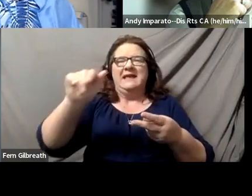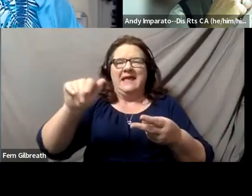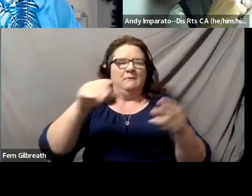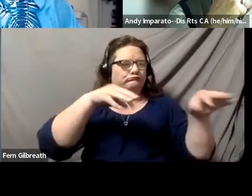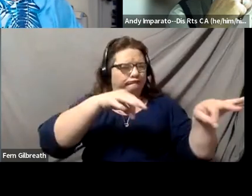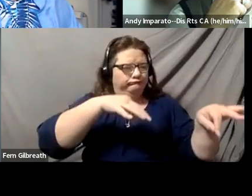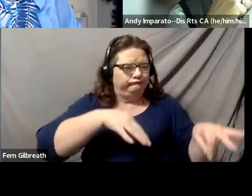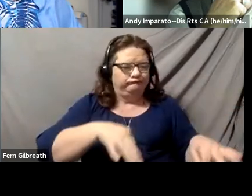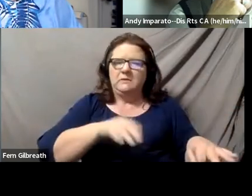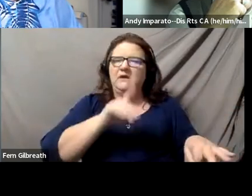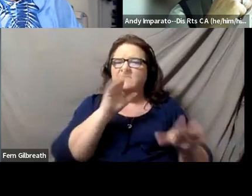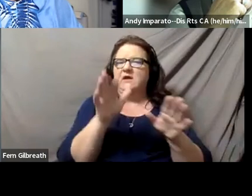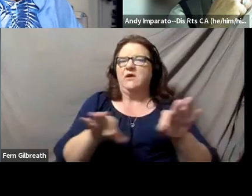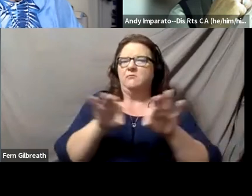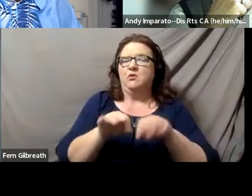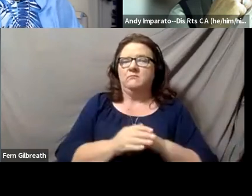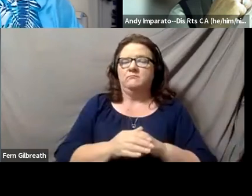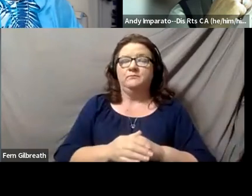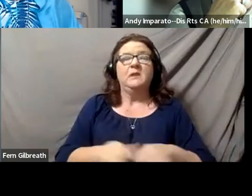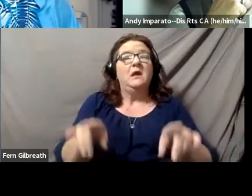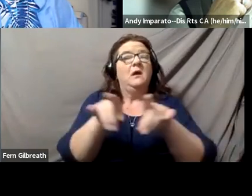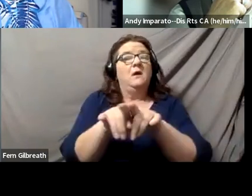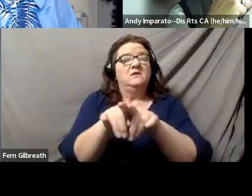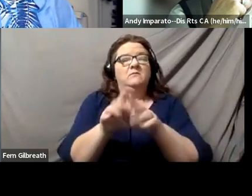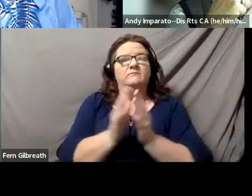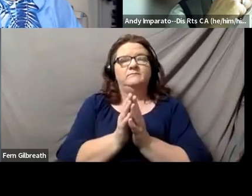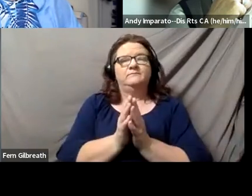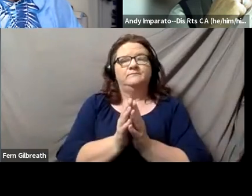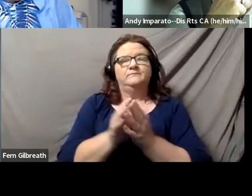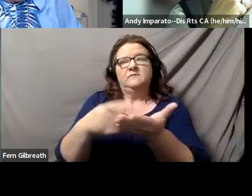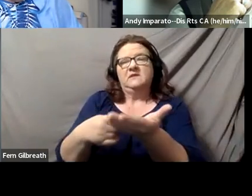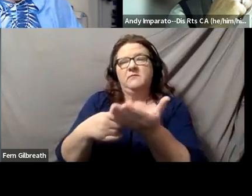Obviously, also speaking with the people who are getting services from you,